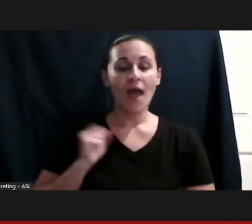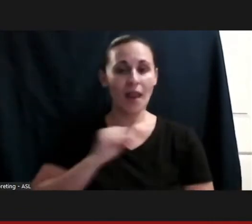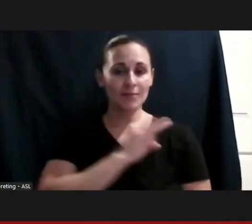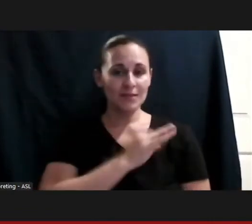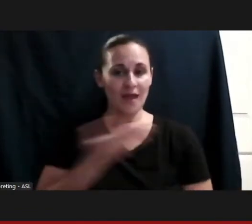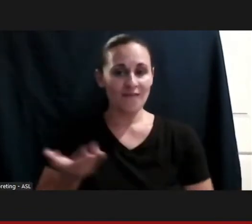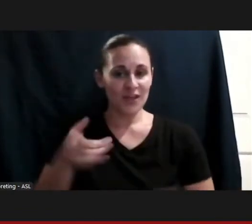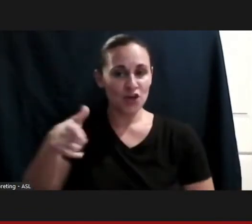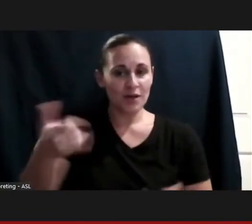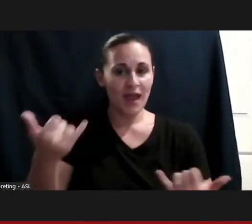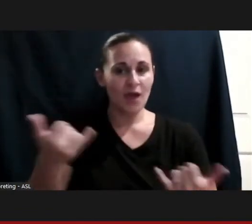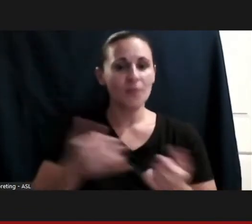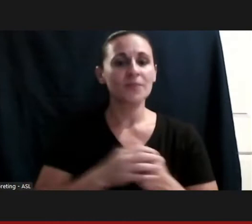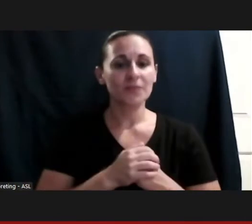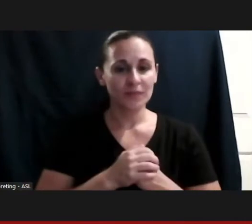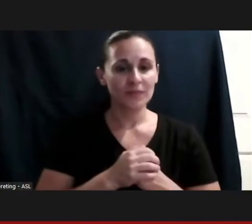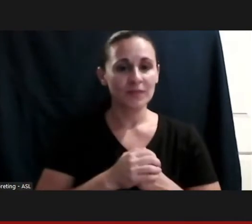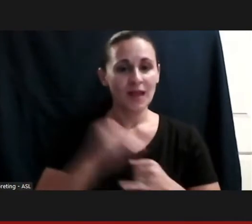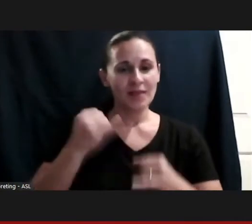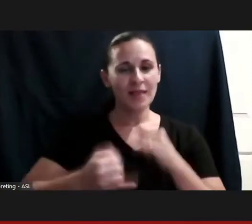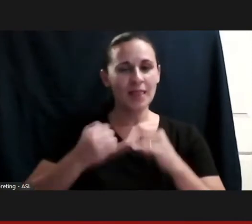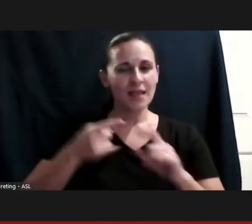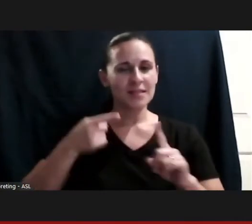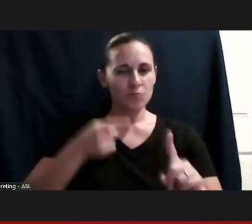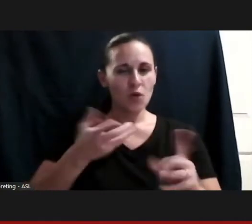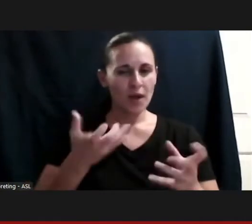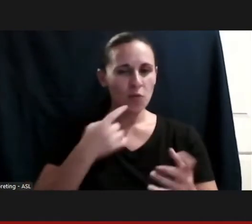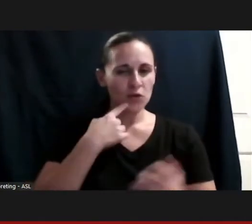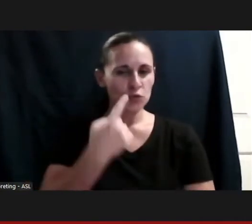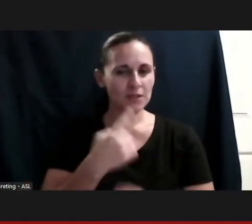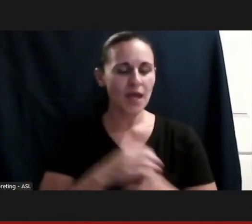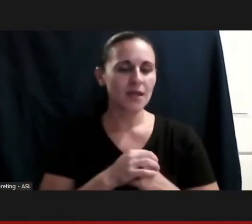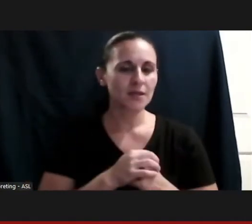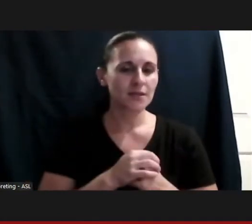In the last thing I want to say as it relates to my experiences at Stanford.